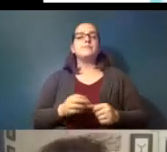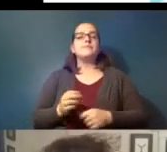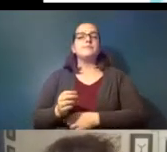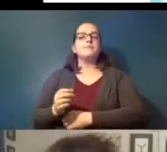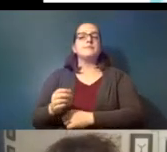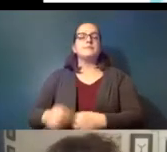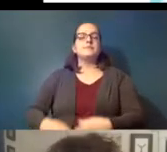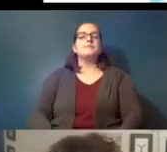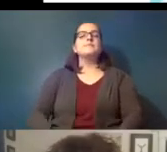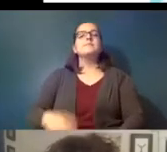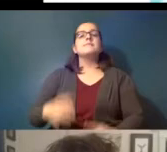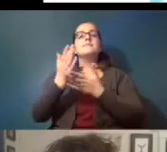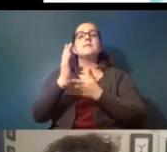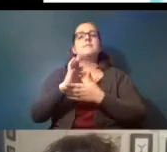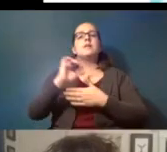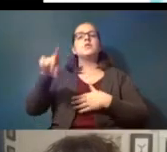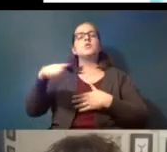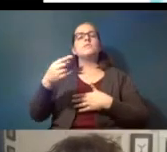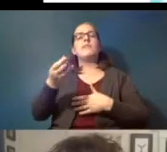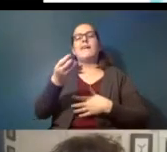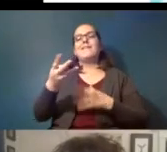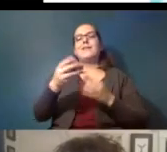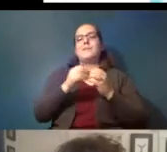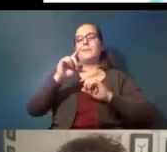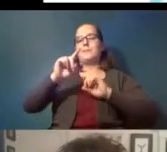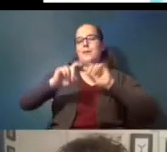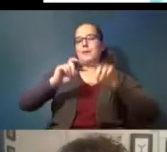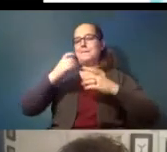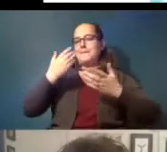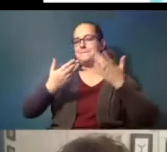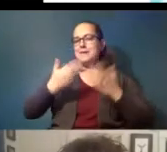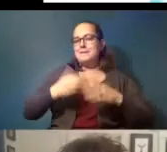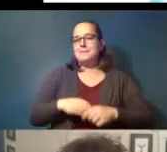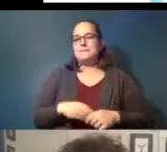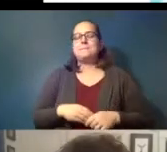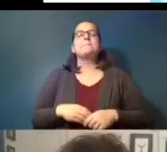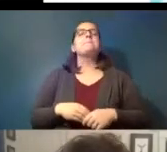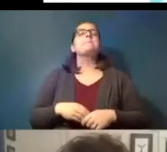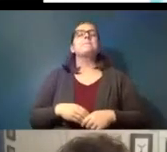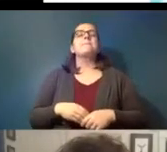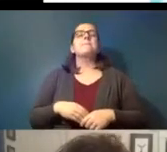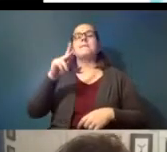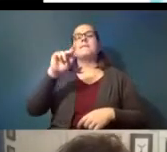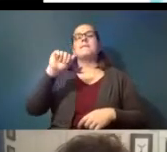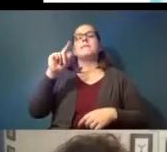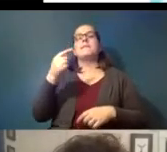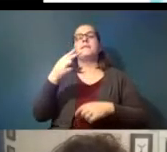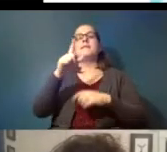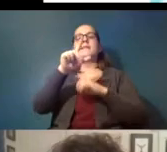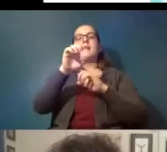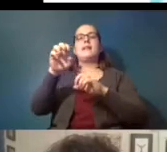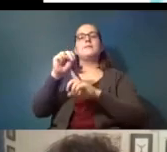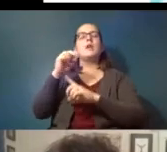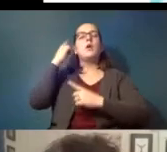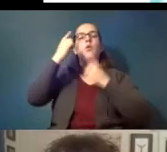all right just a couple more questions probably um kathleen is wondering um she says i worked